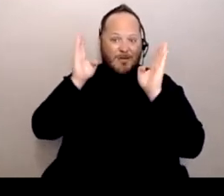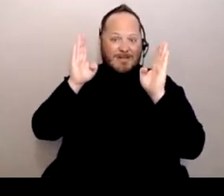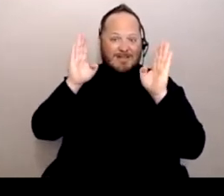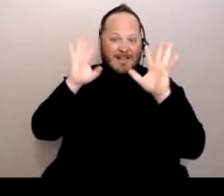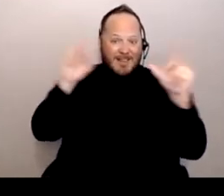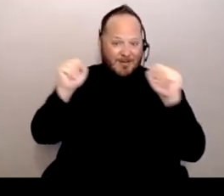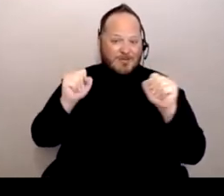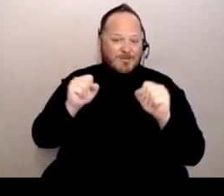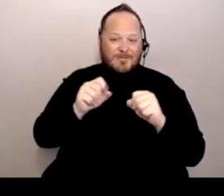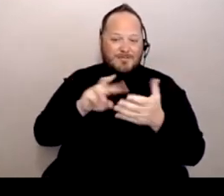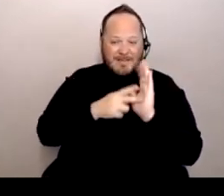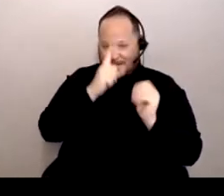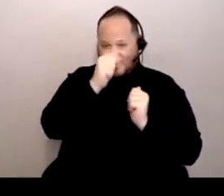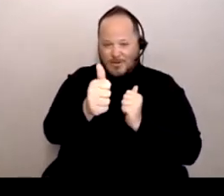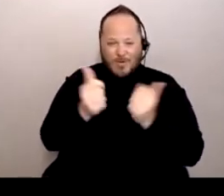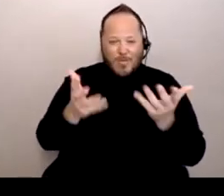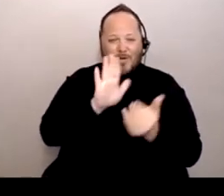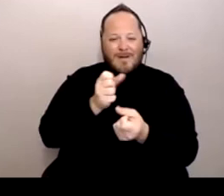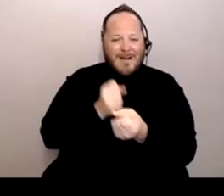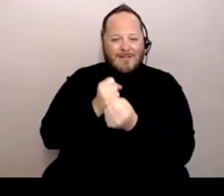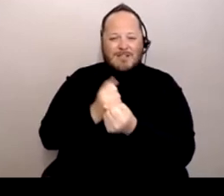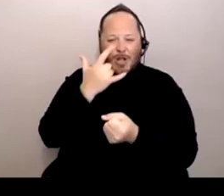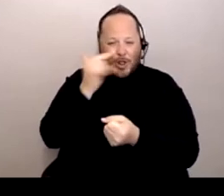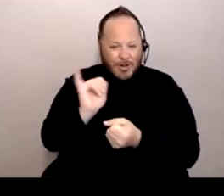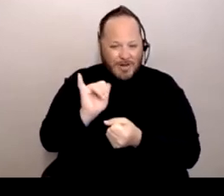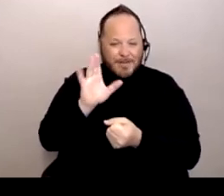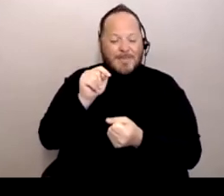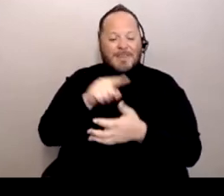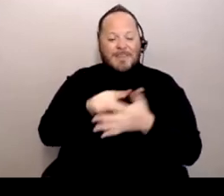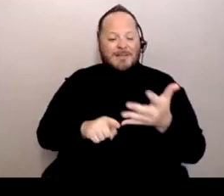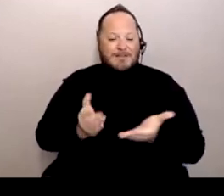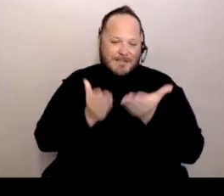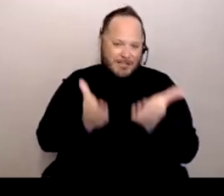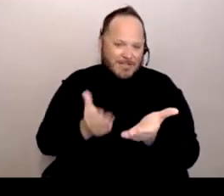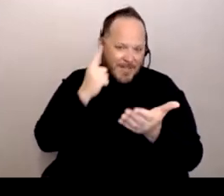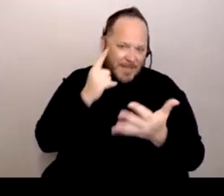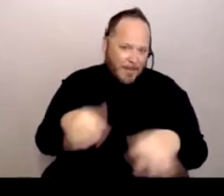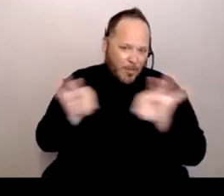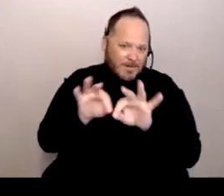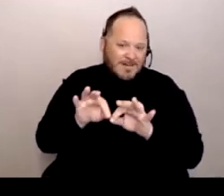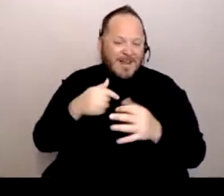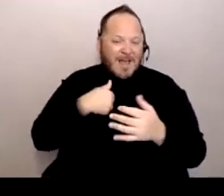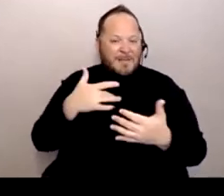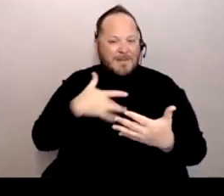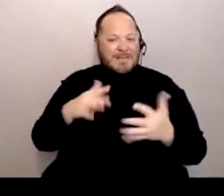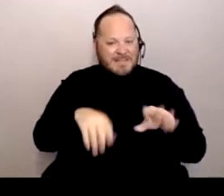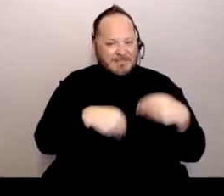But these are some suggestions that I think are important and that I give people in my community.